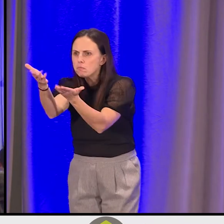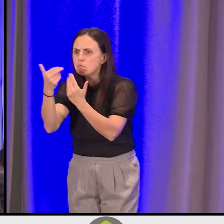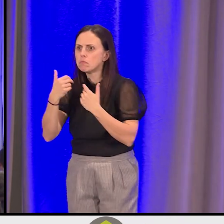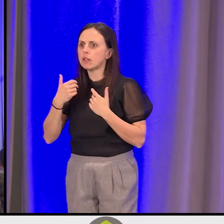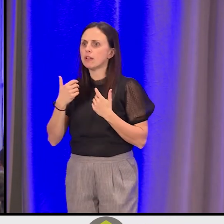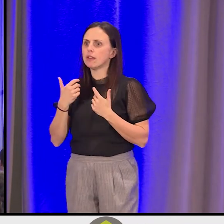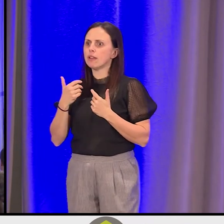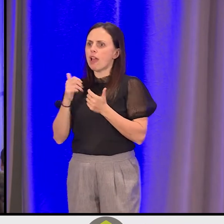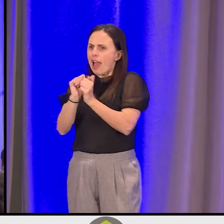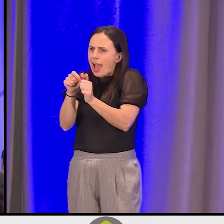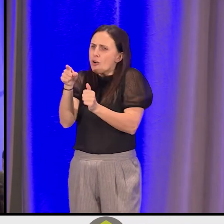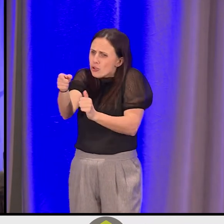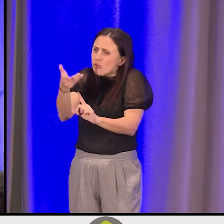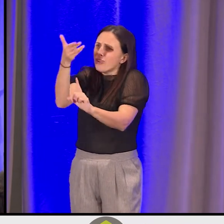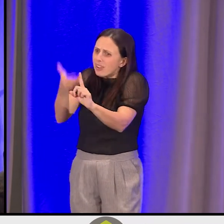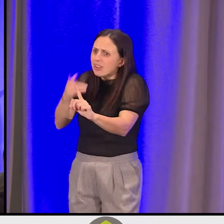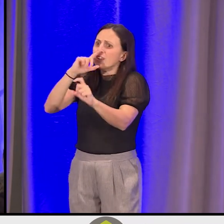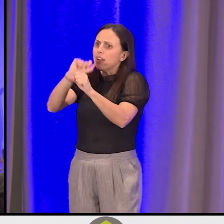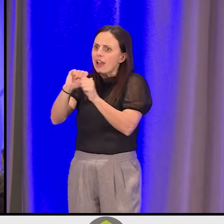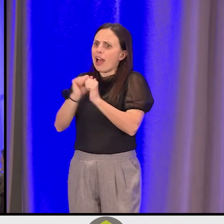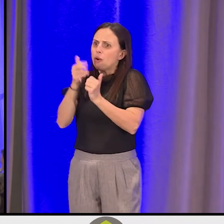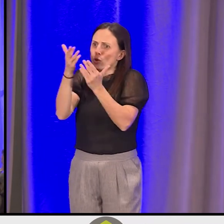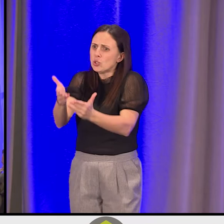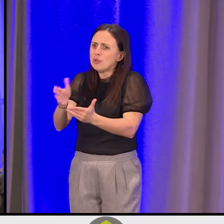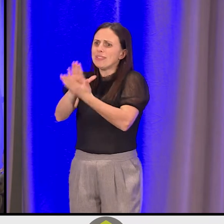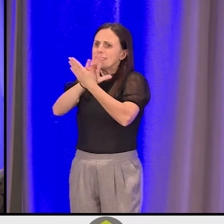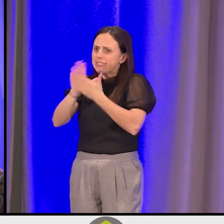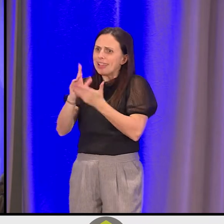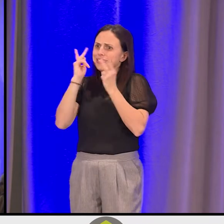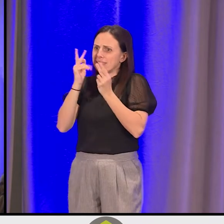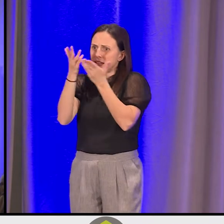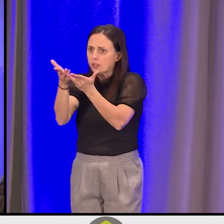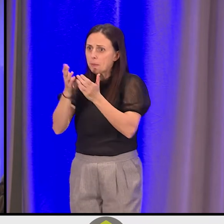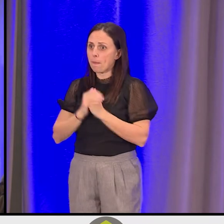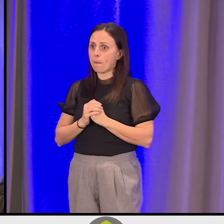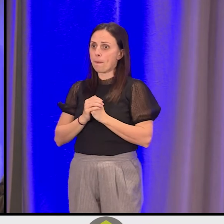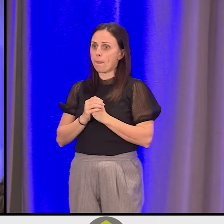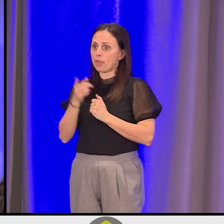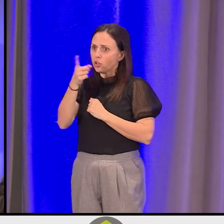How are you? It is so good to see you." And you really warm